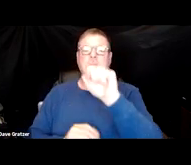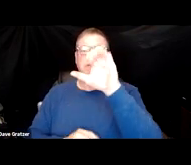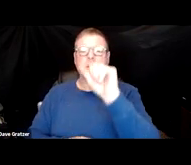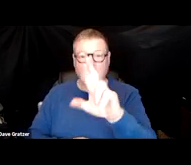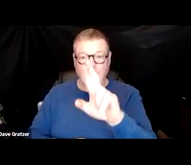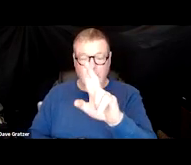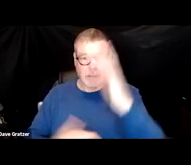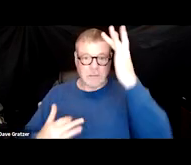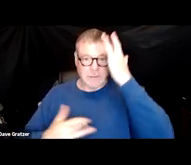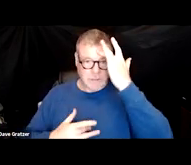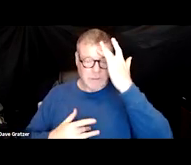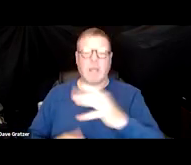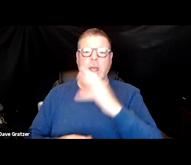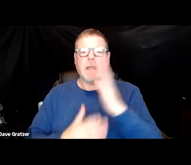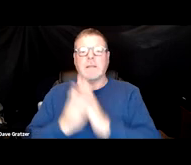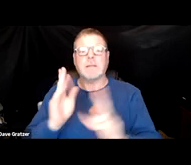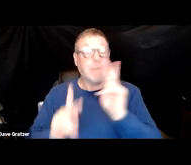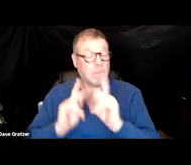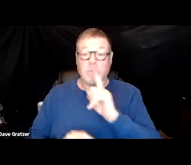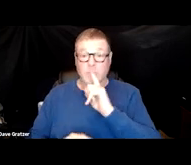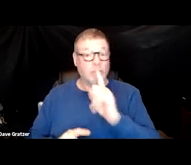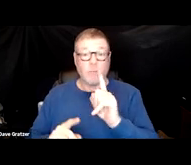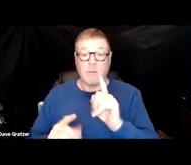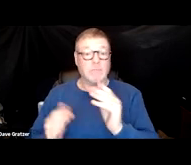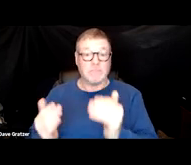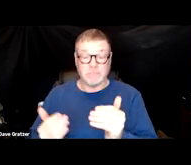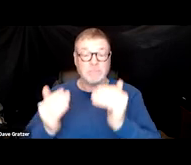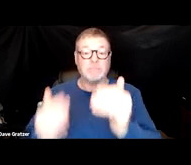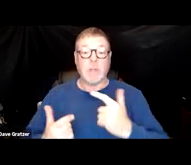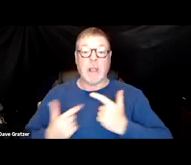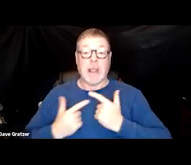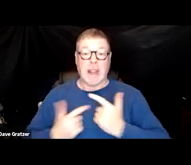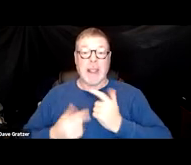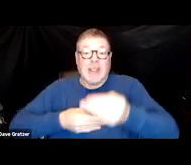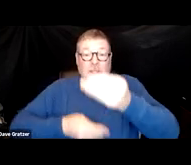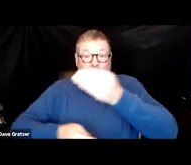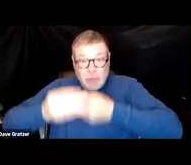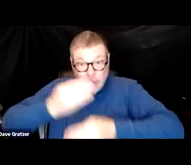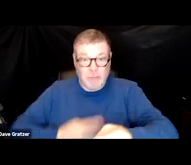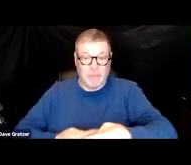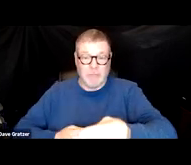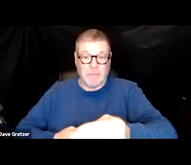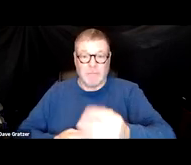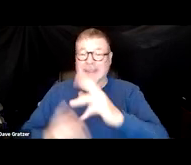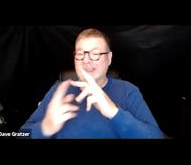and often some people have actually moved on into lung transplantation. Either single or double.